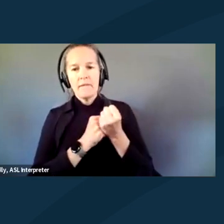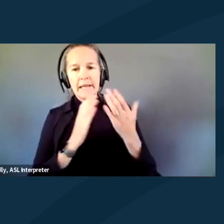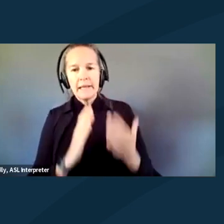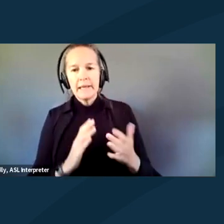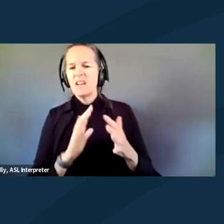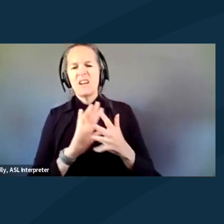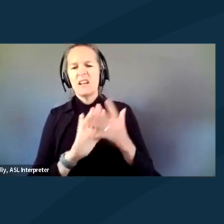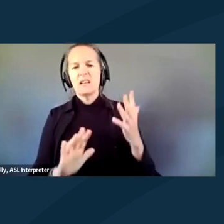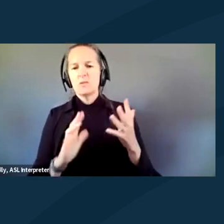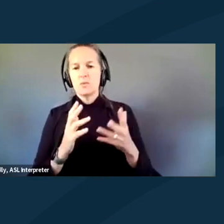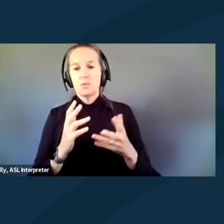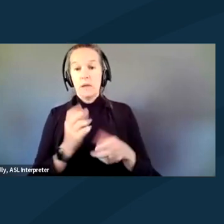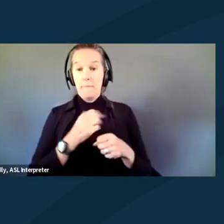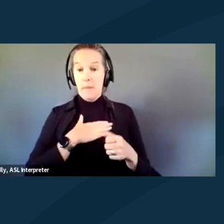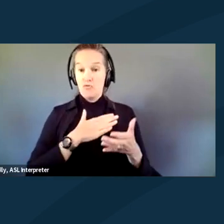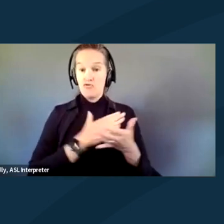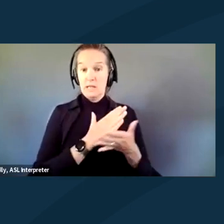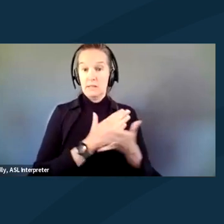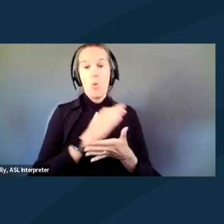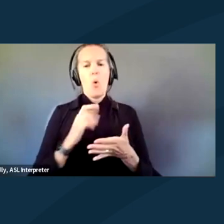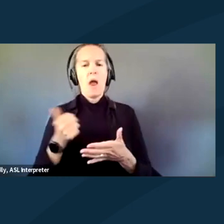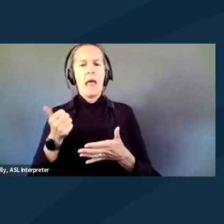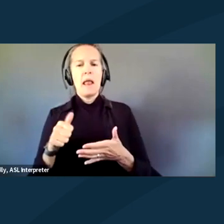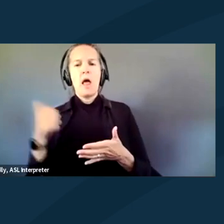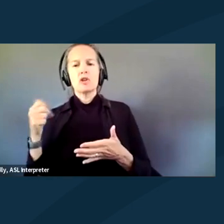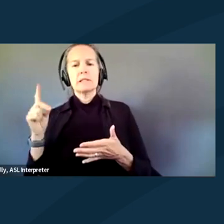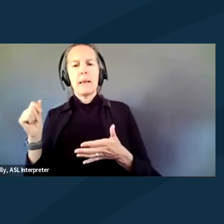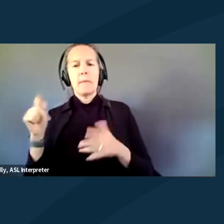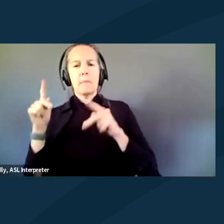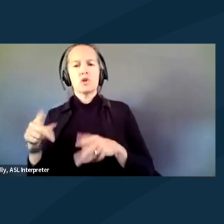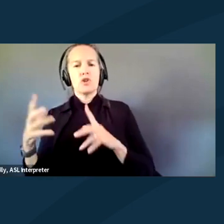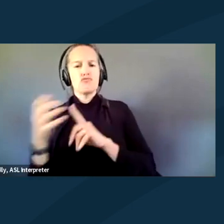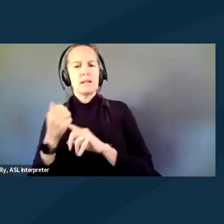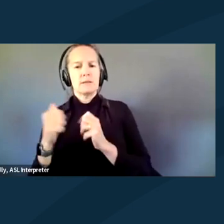and the rights of any disabled person that's arrested with me. 'Cause when I was arrested in Ohio,